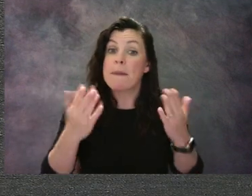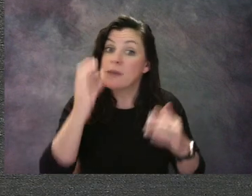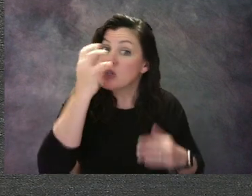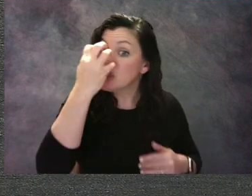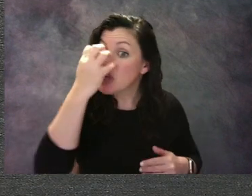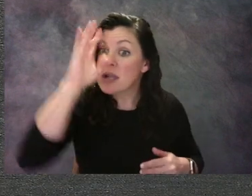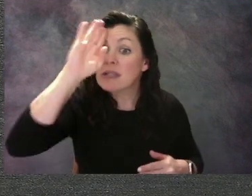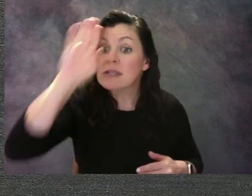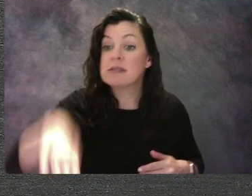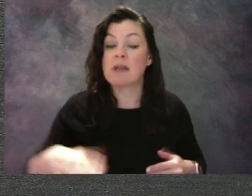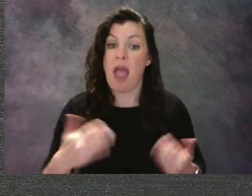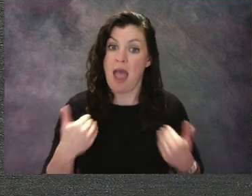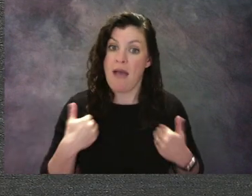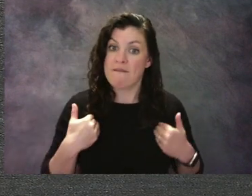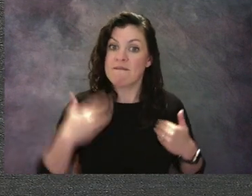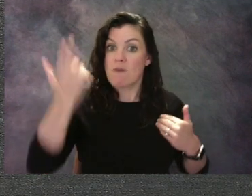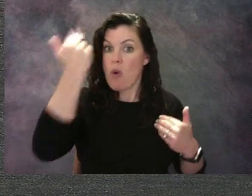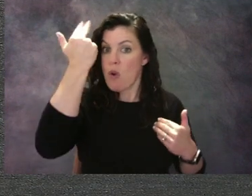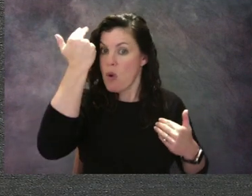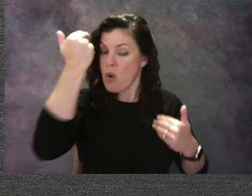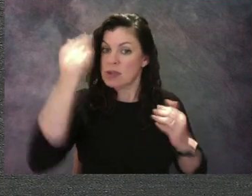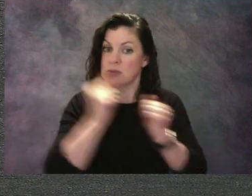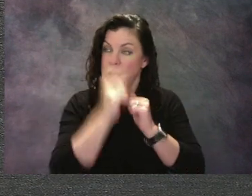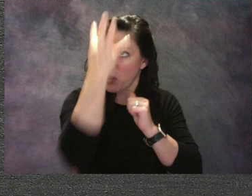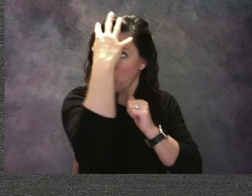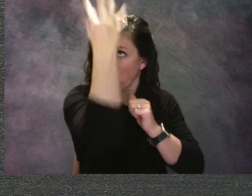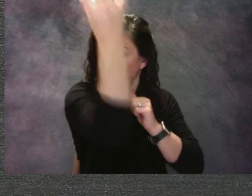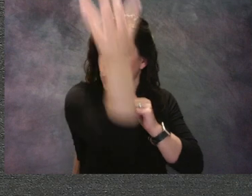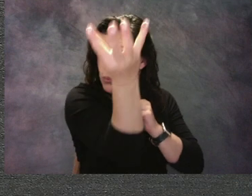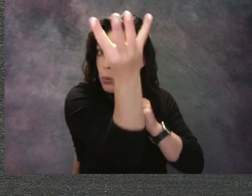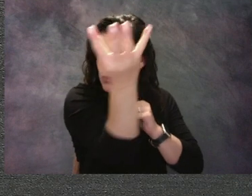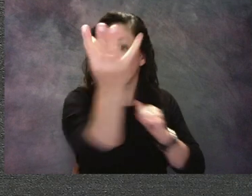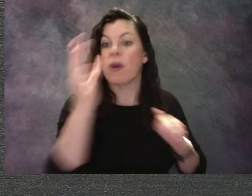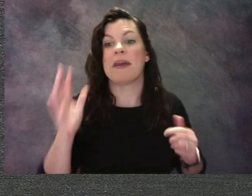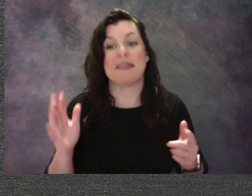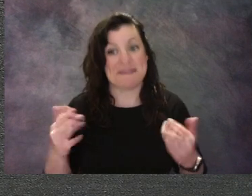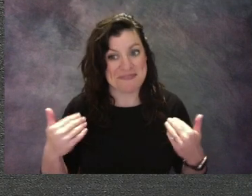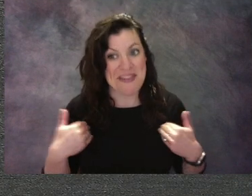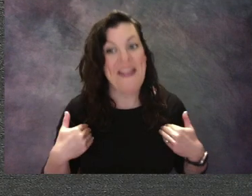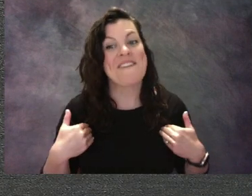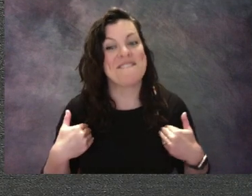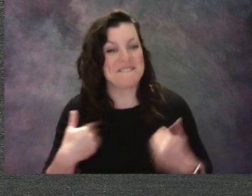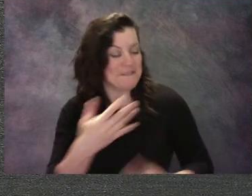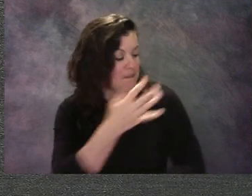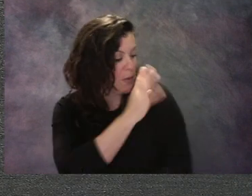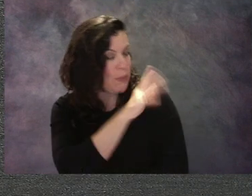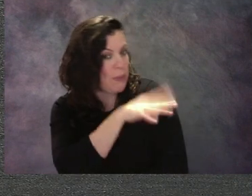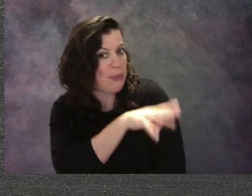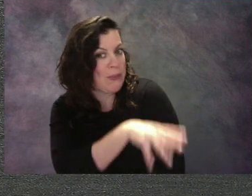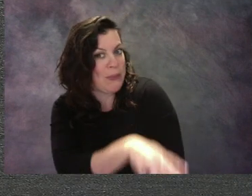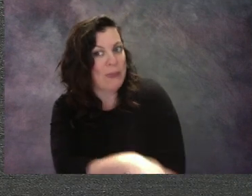They have fancy costumes on and I can see that that horse has his feathers on top of his head and then if you look,